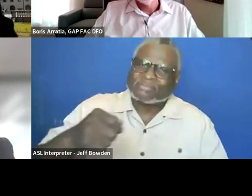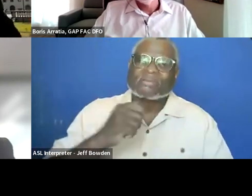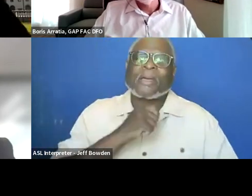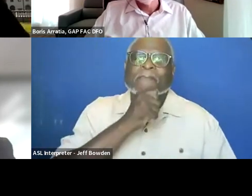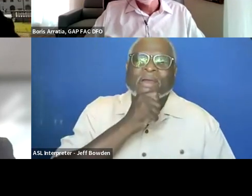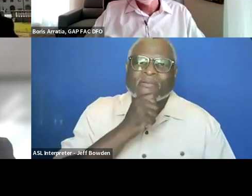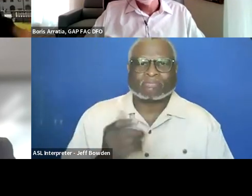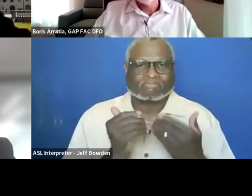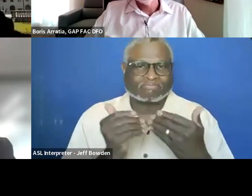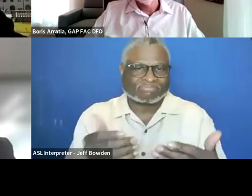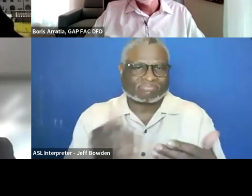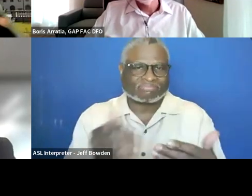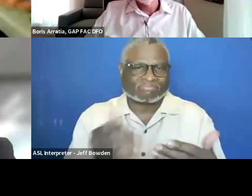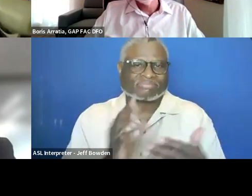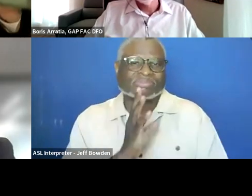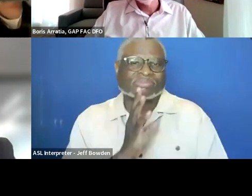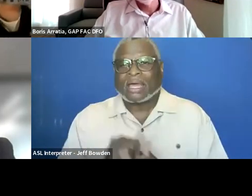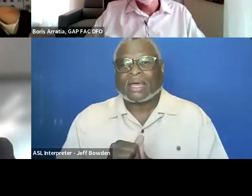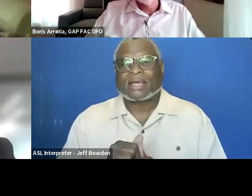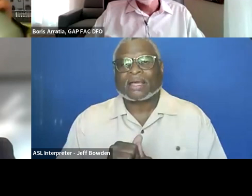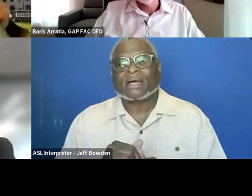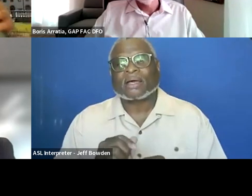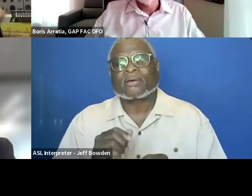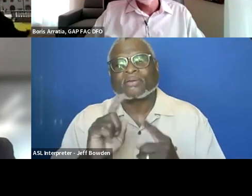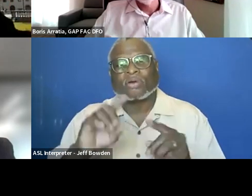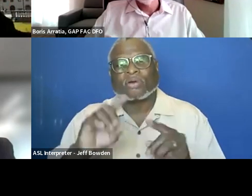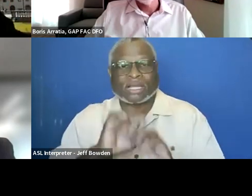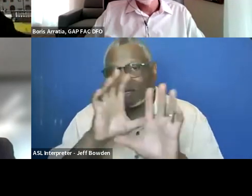especially if you have a follow-up question and clarification. Don't be shy.